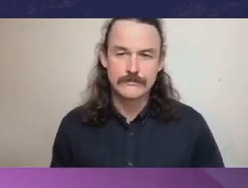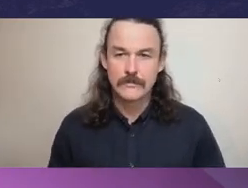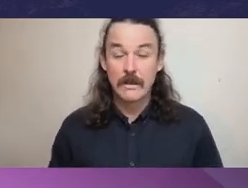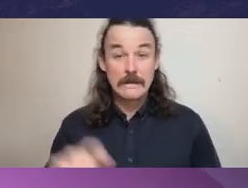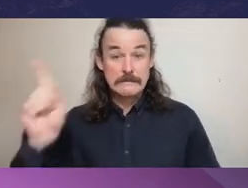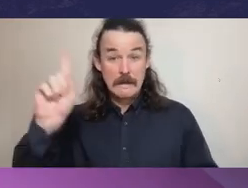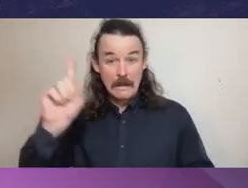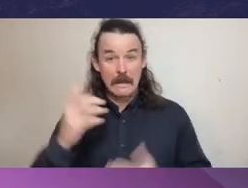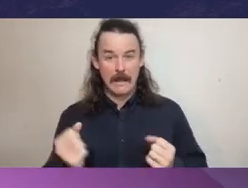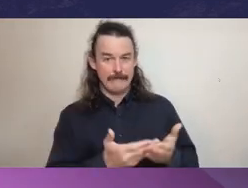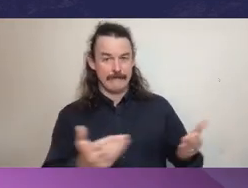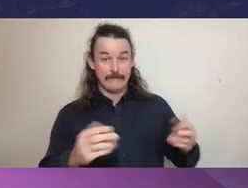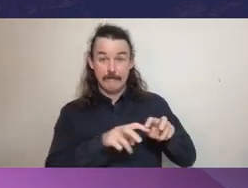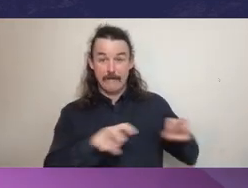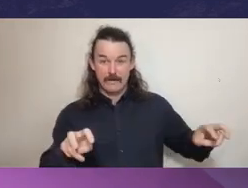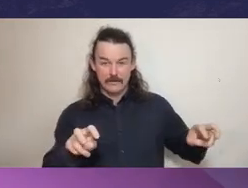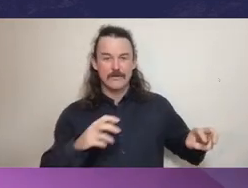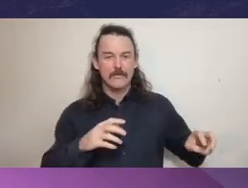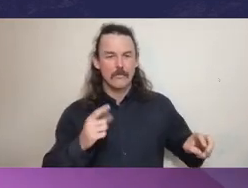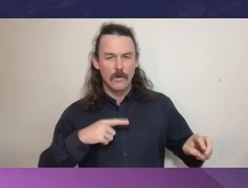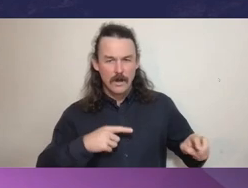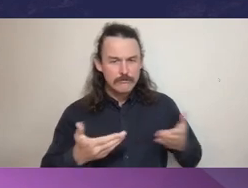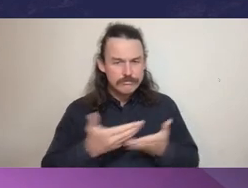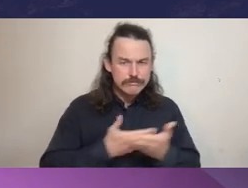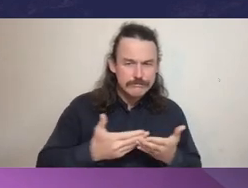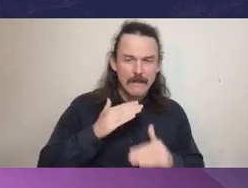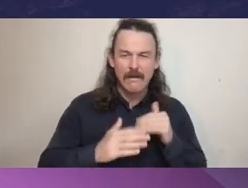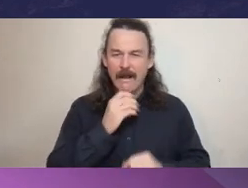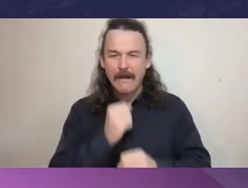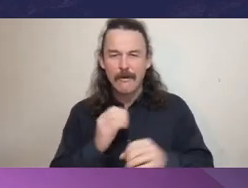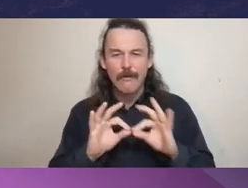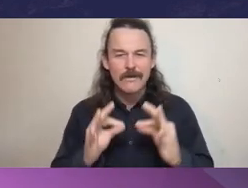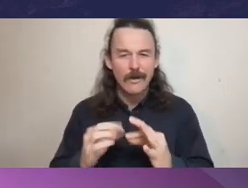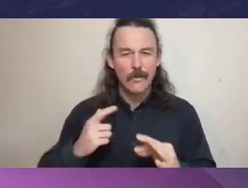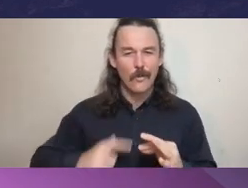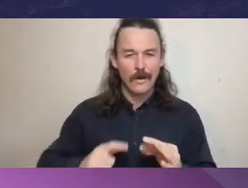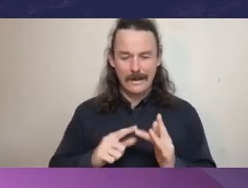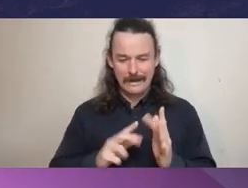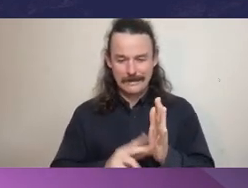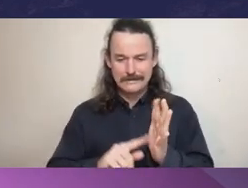the importance of integrity within the public service. I'm joined by the three heads of Victoria's Integrity